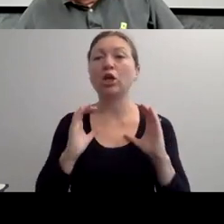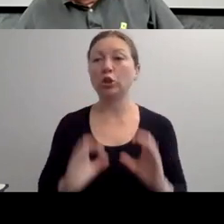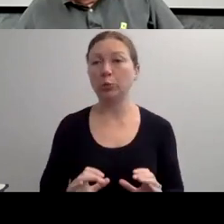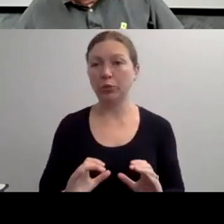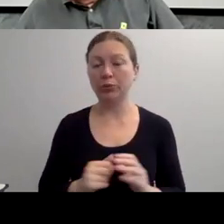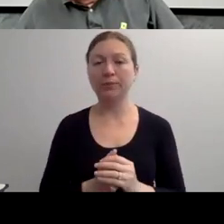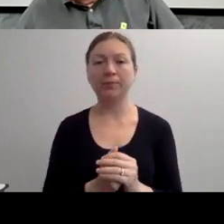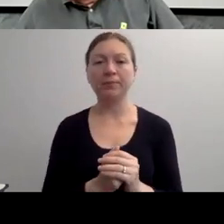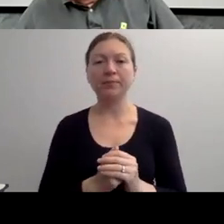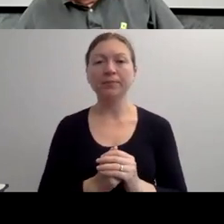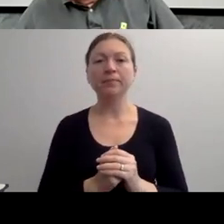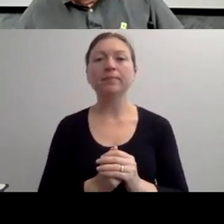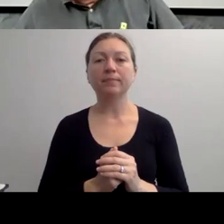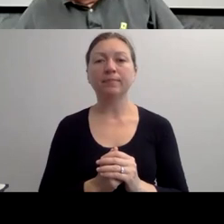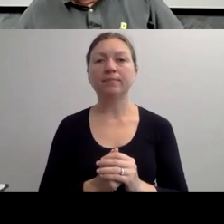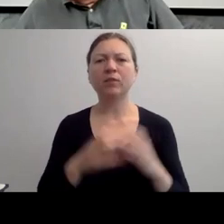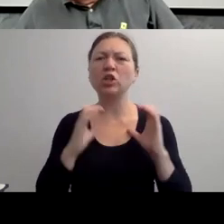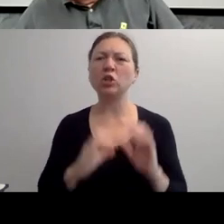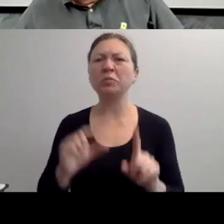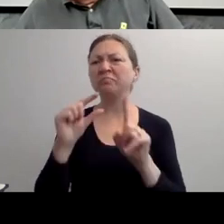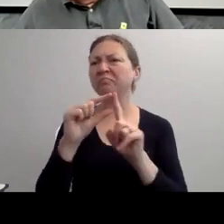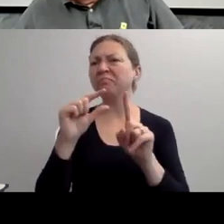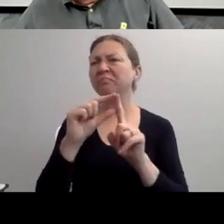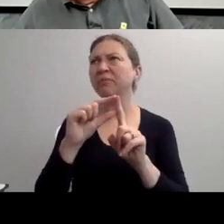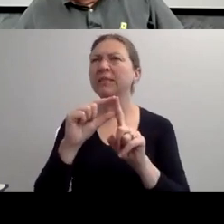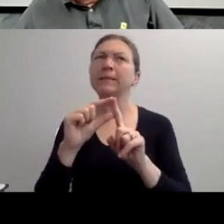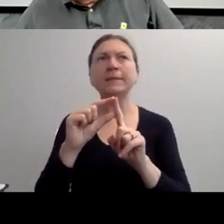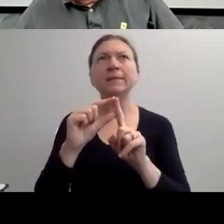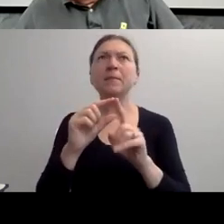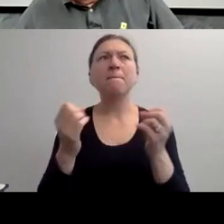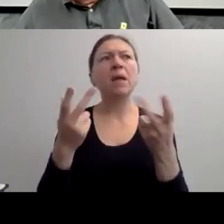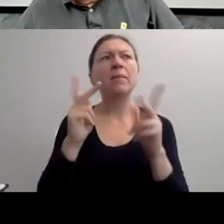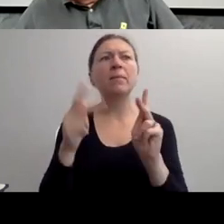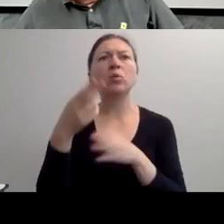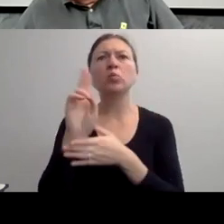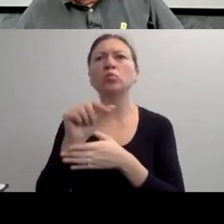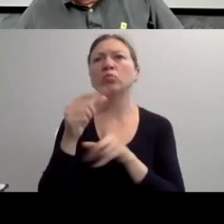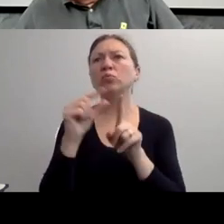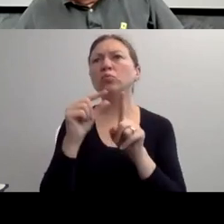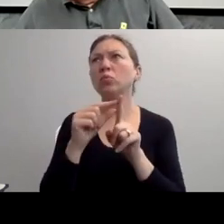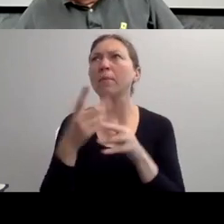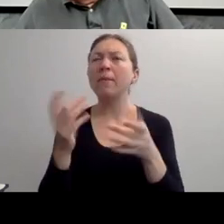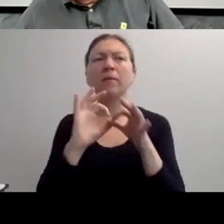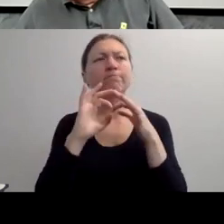BUT EVEN TODAY SOME PEOPLE DO BELIEVE THAT INDIVIDUALS WITH DISABILITIES CANNOT MAKE